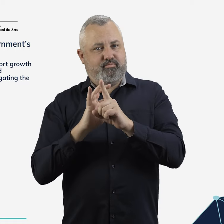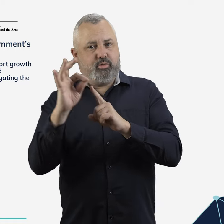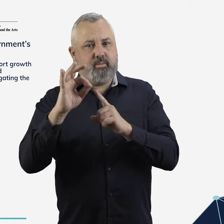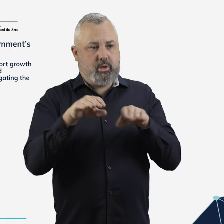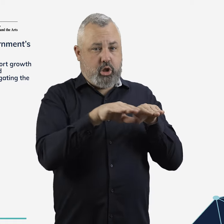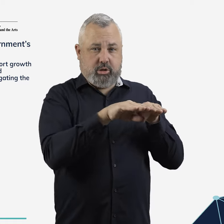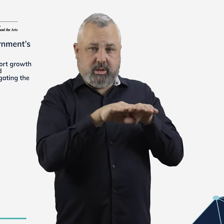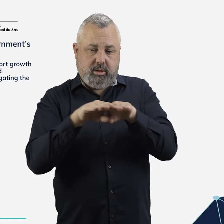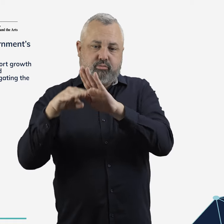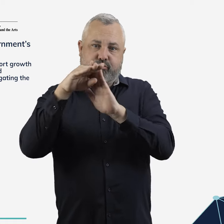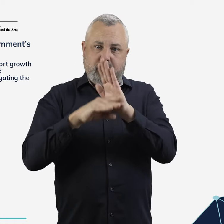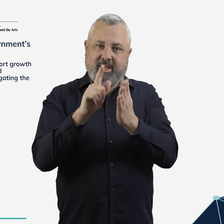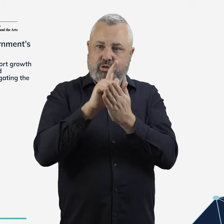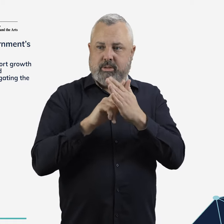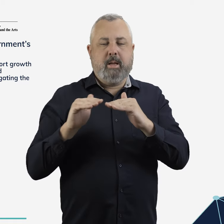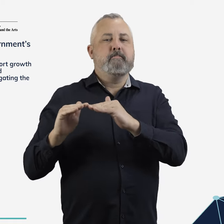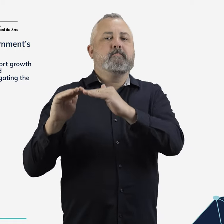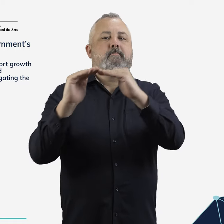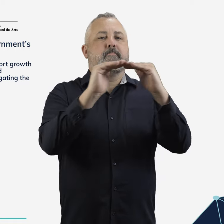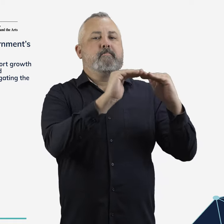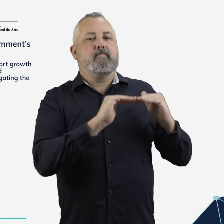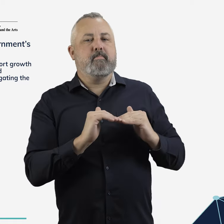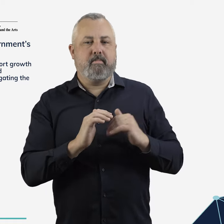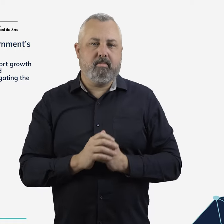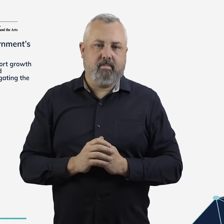increased national consistency in regulatory arrangements and enforcement.